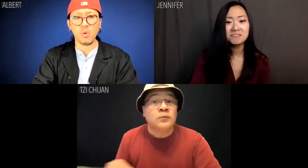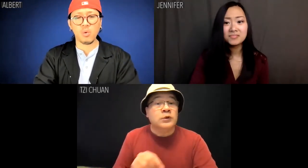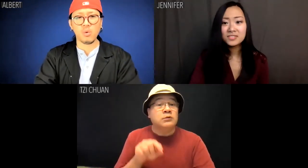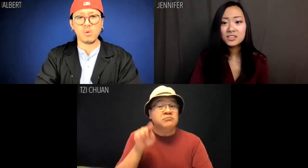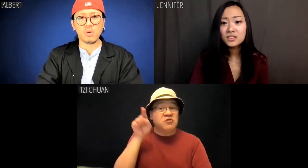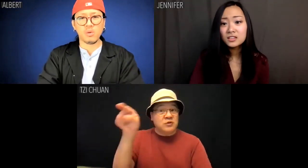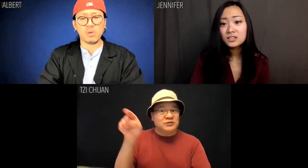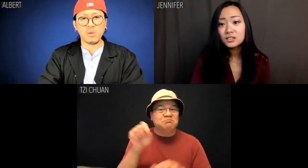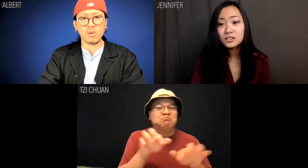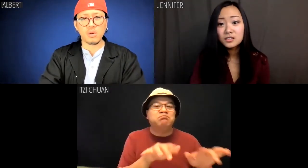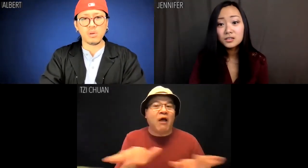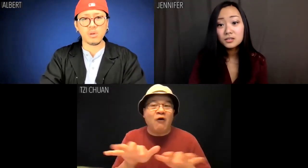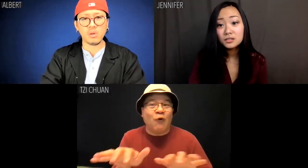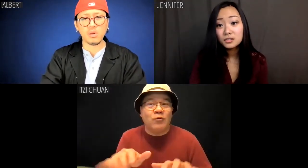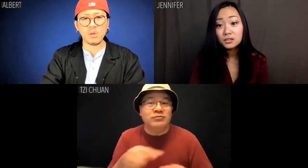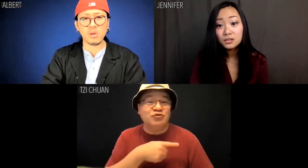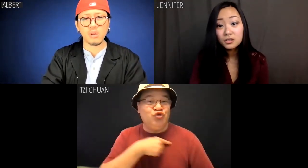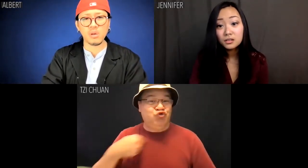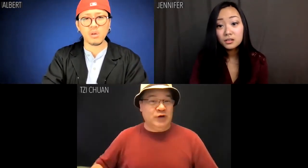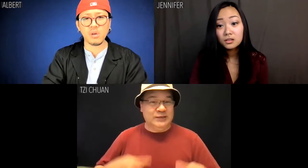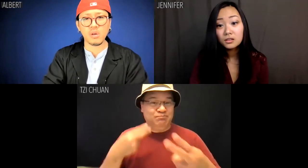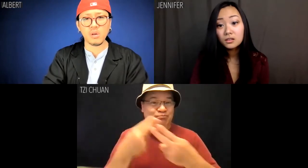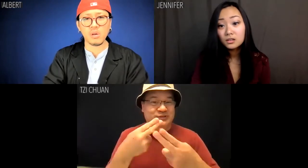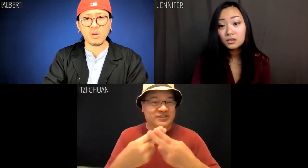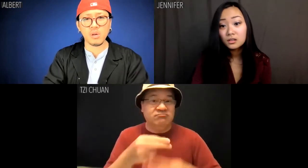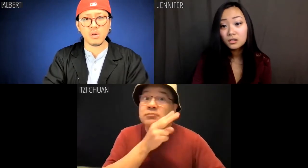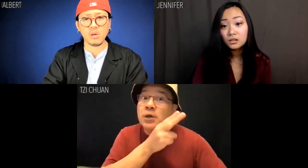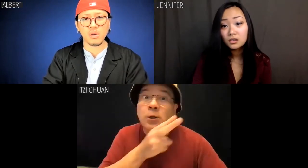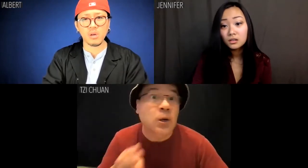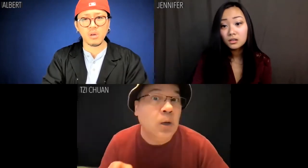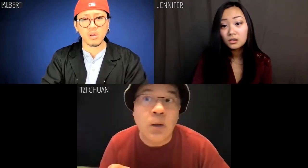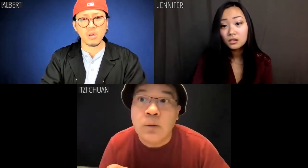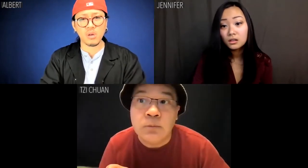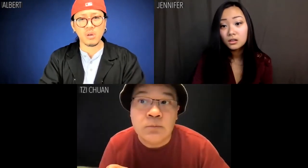Tzi Chuan: "Is there a piano?" It's Chinese prison, not Chinese hell.